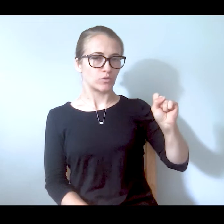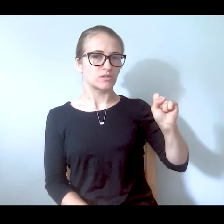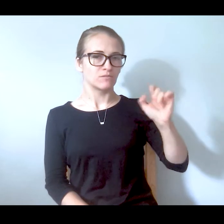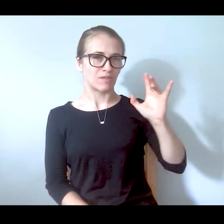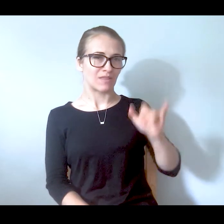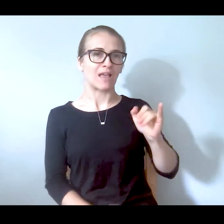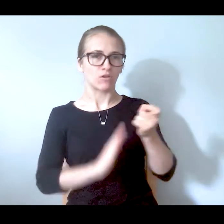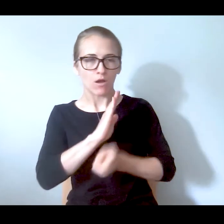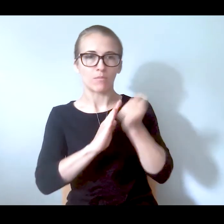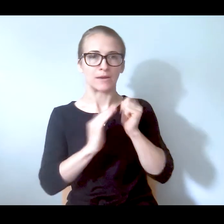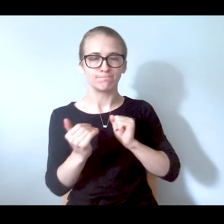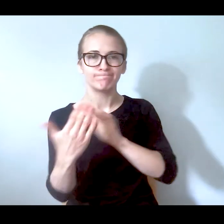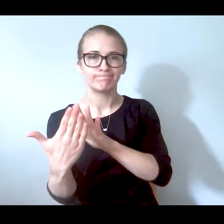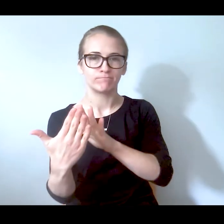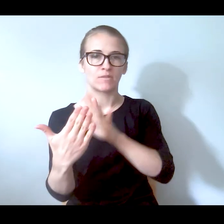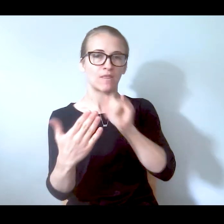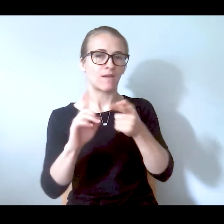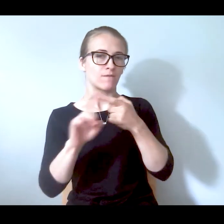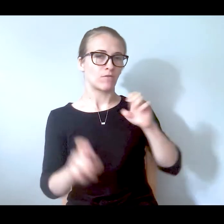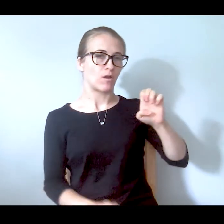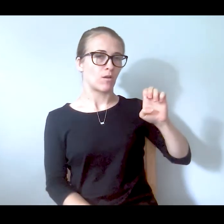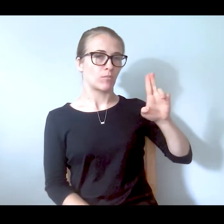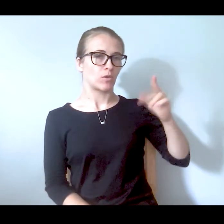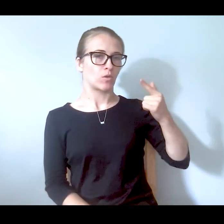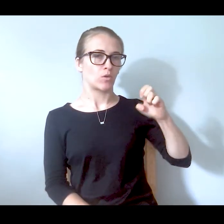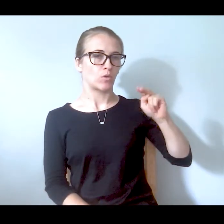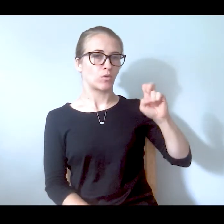program that's out of Eugene Oregon. Do you know